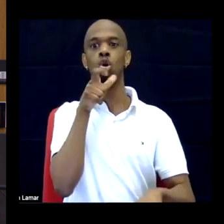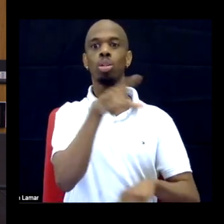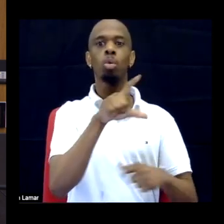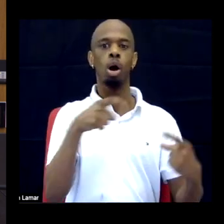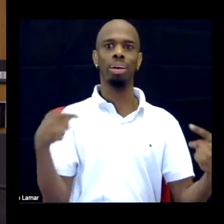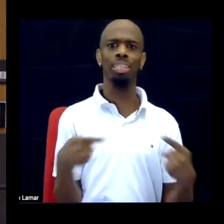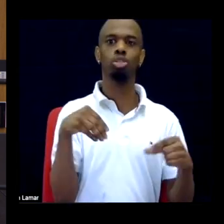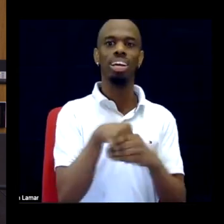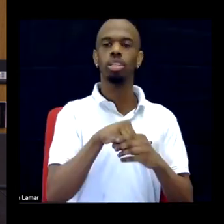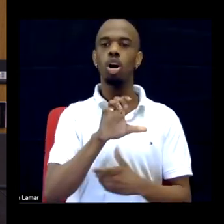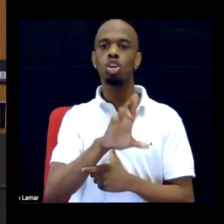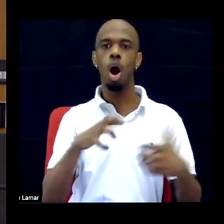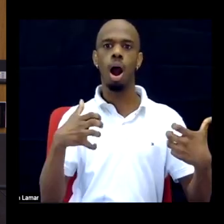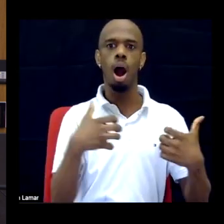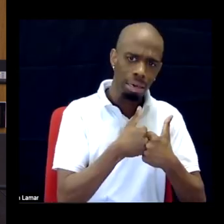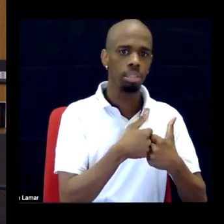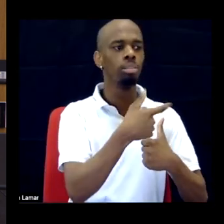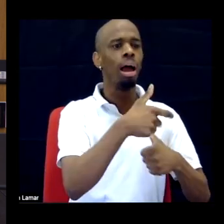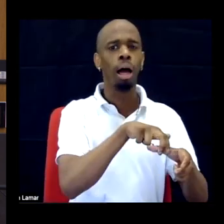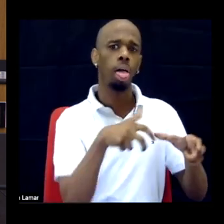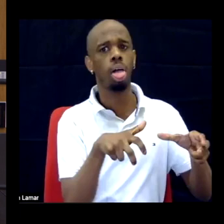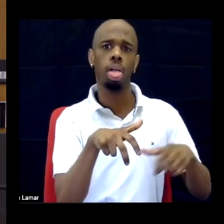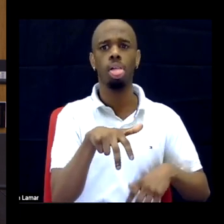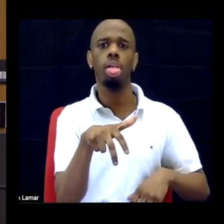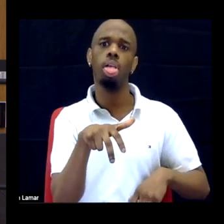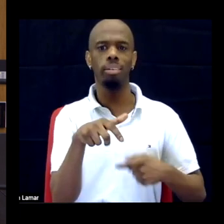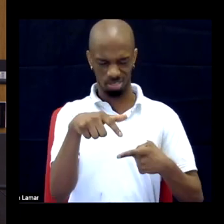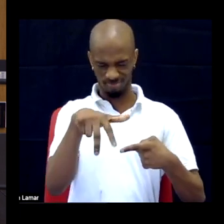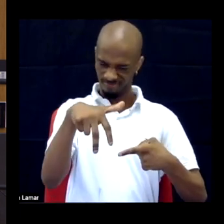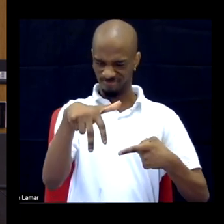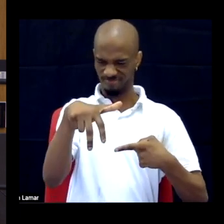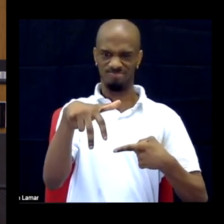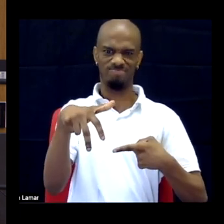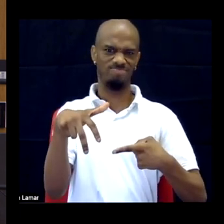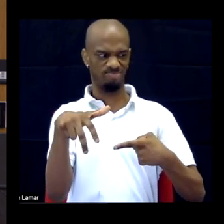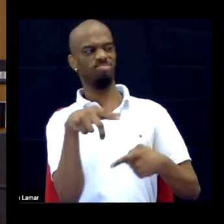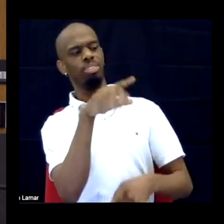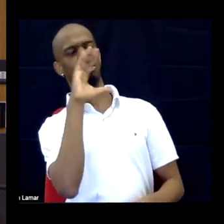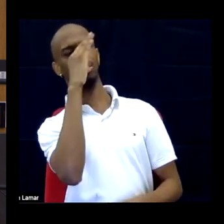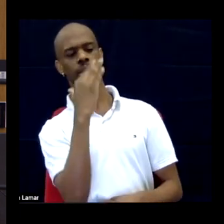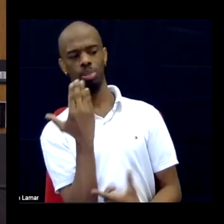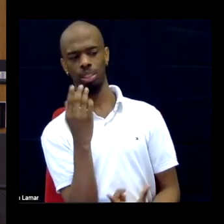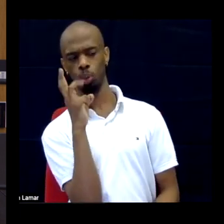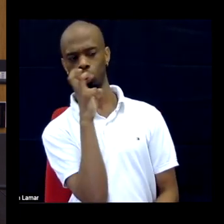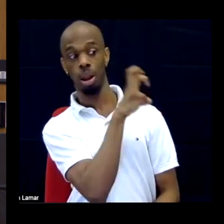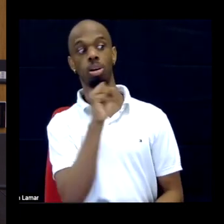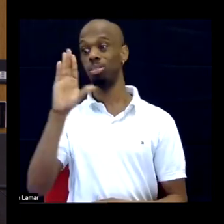accident and was seeking help, right, and then was shot because they were moving and behaving in a way that did not align with what folks were expecting.